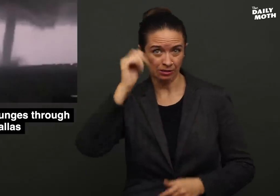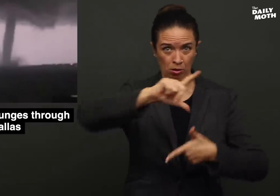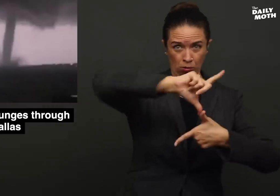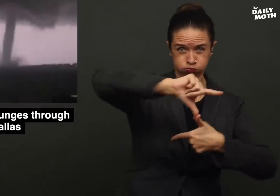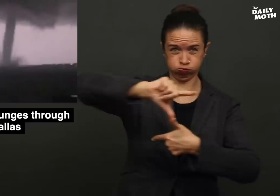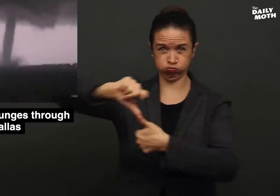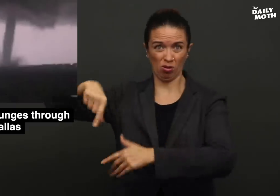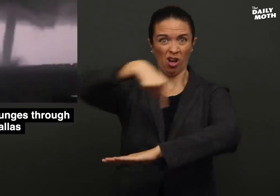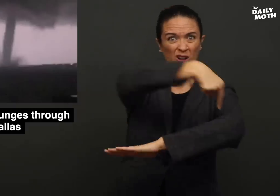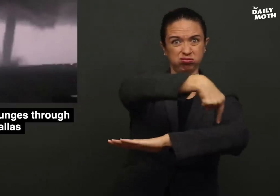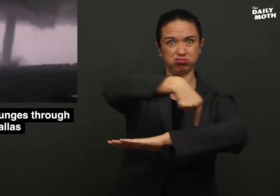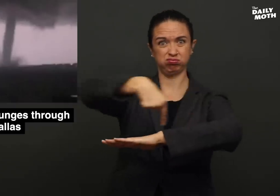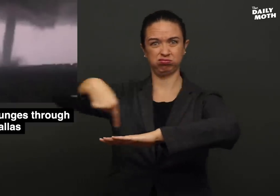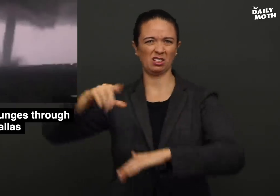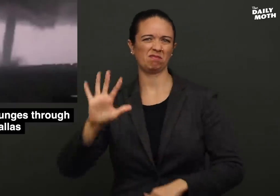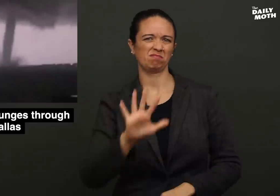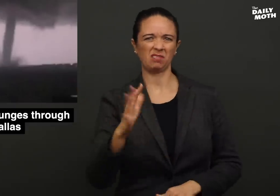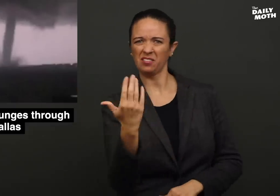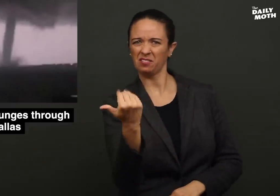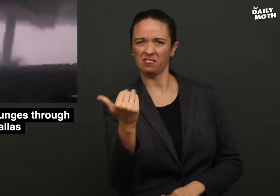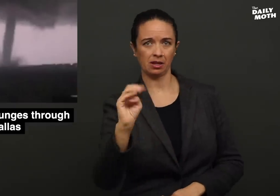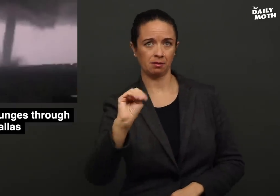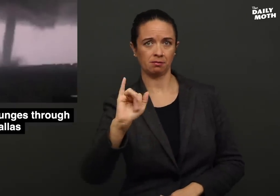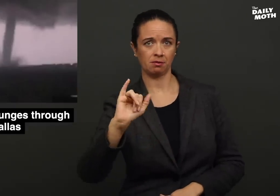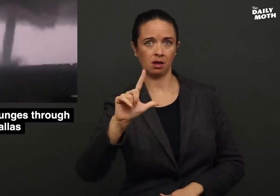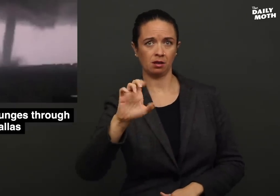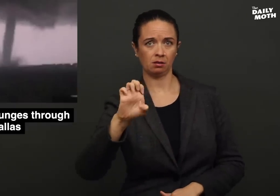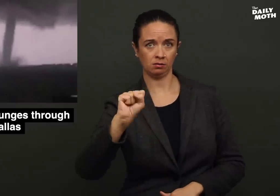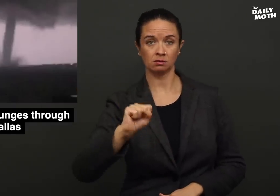and continued on the path for about 15 miles.